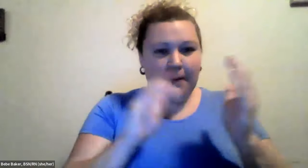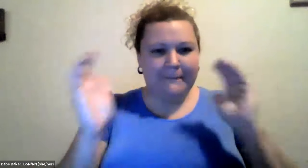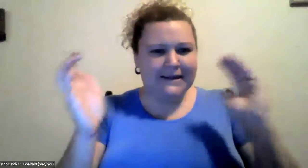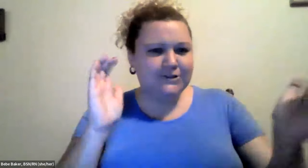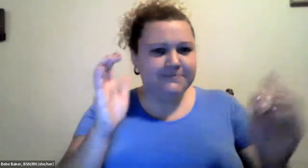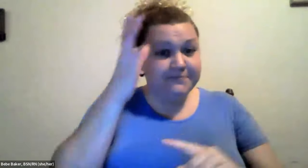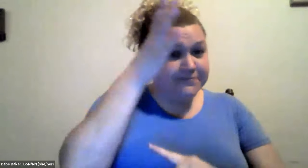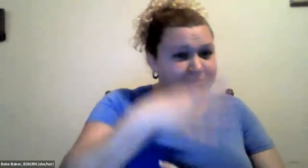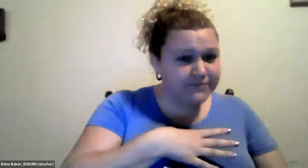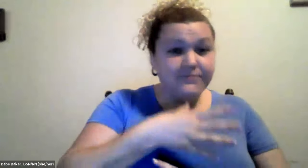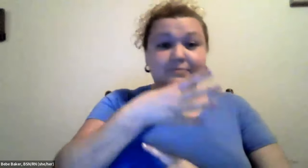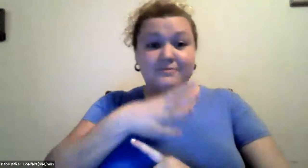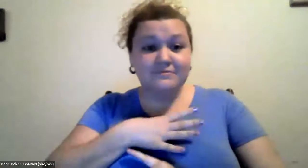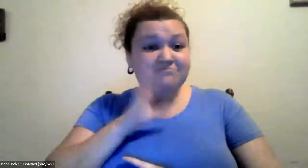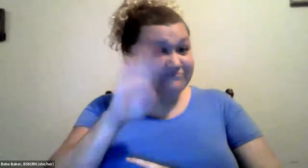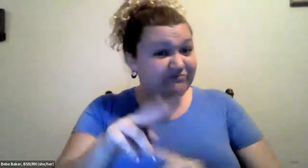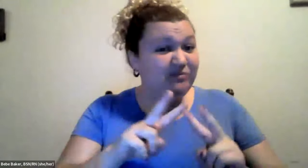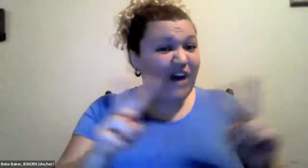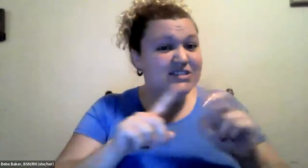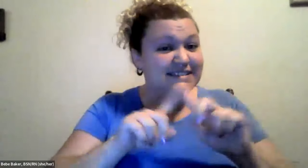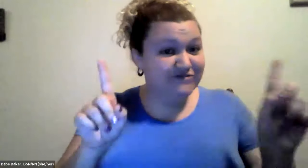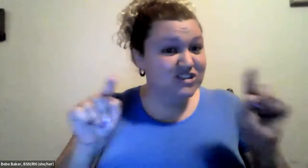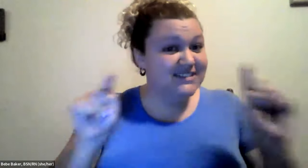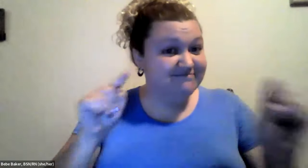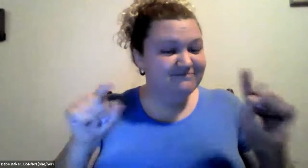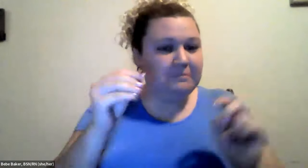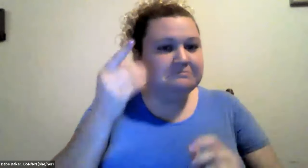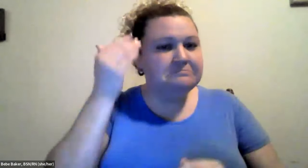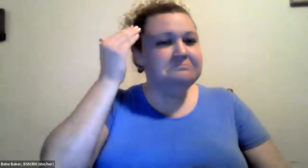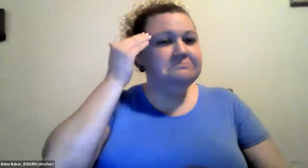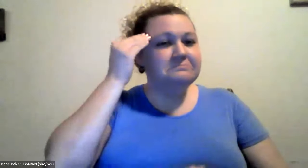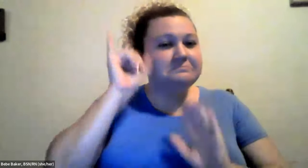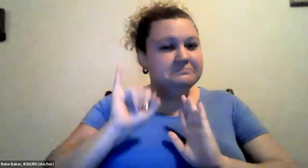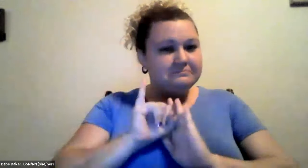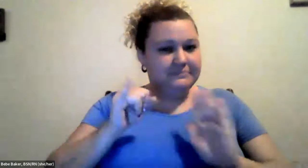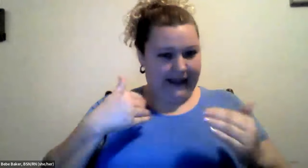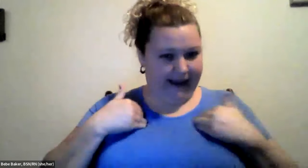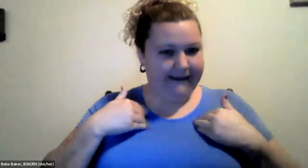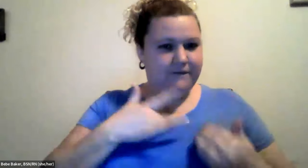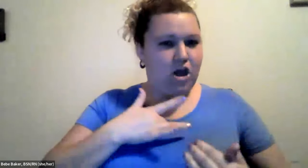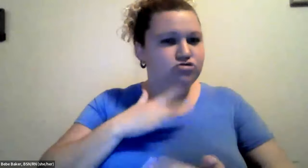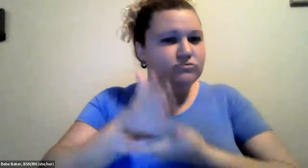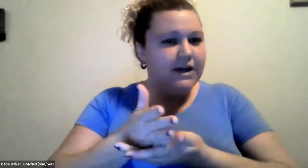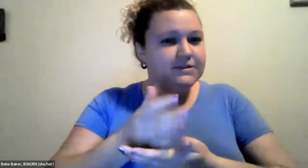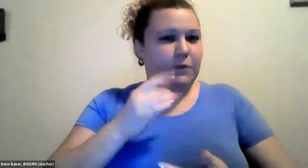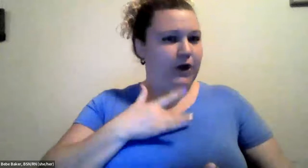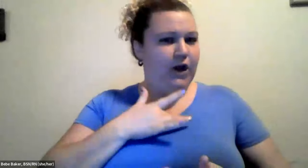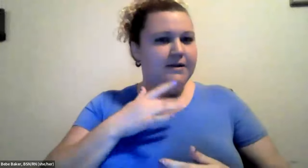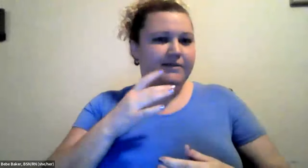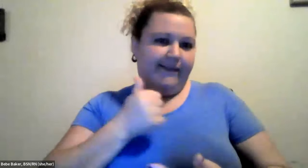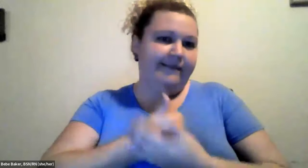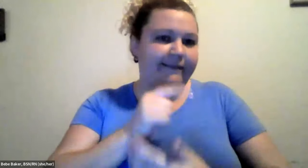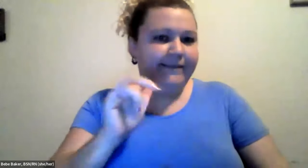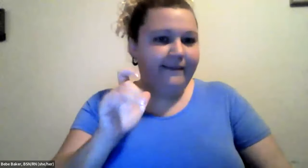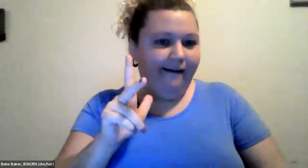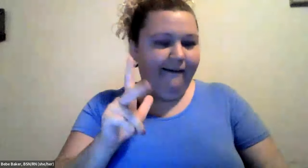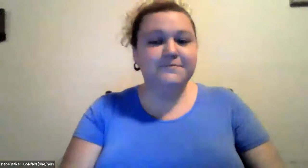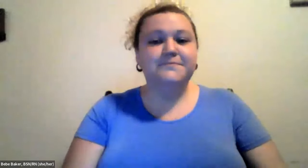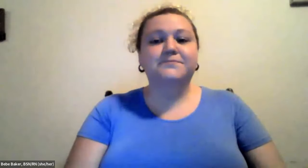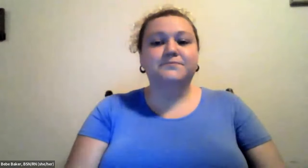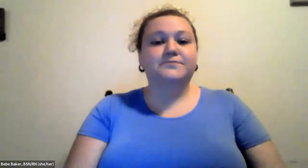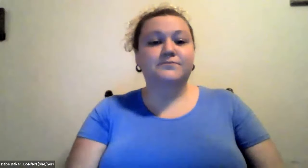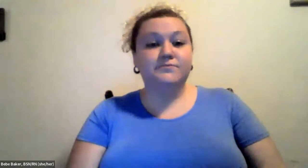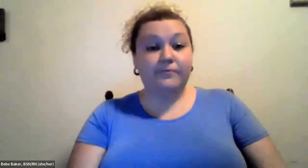Cristine Saunders: So i'll show you a little bit i'll talk a little bit about the symptoms and how they vary between men and women so you're aware of whether you're having cardiac arrest or a heart attack.